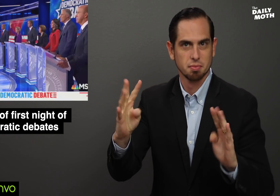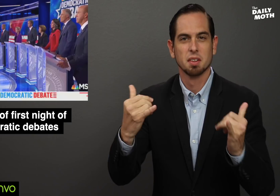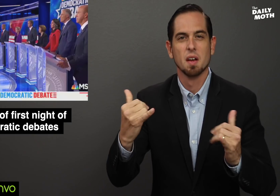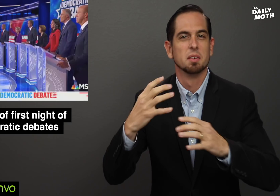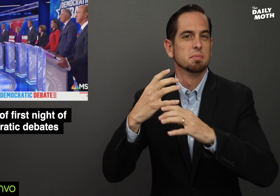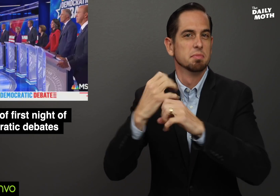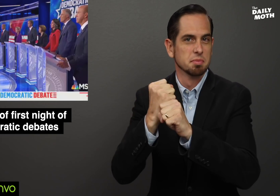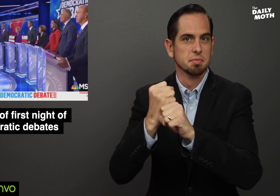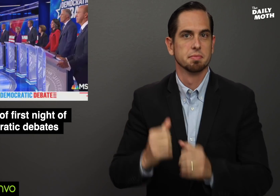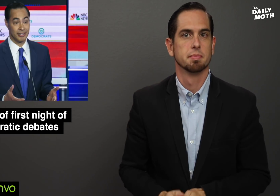Here is a brief recap.